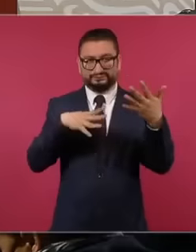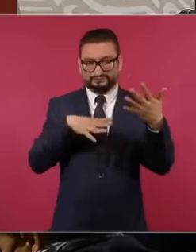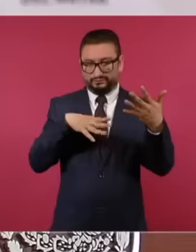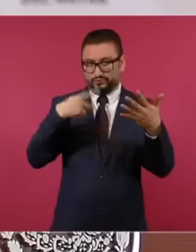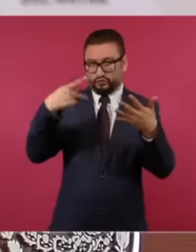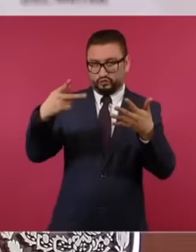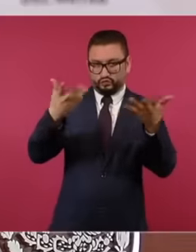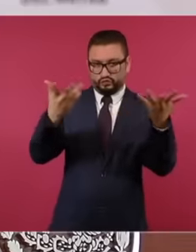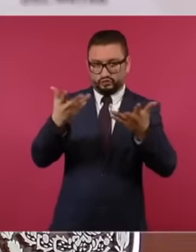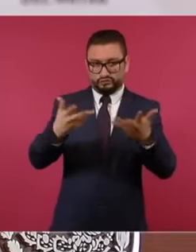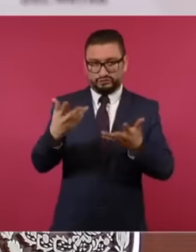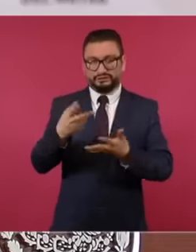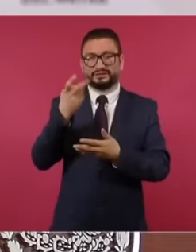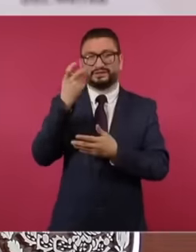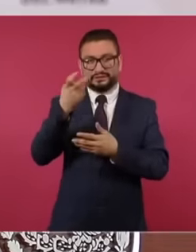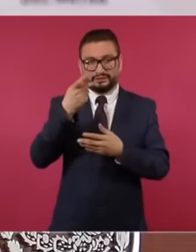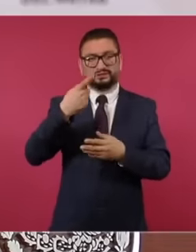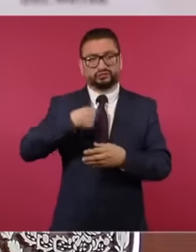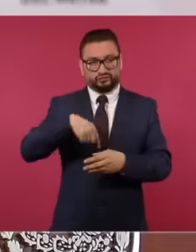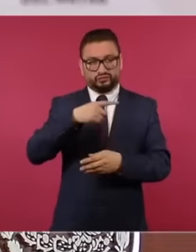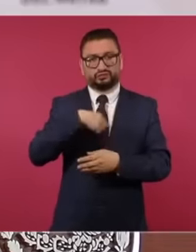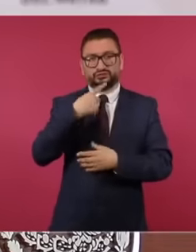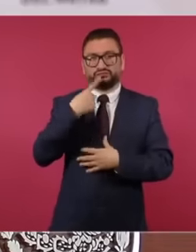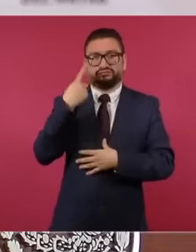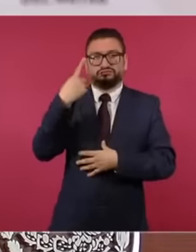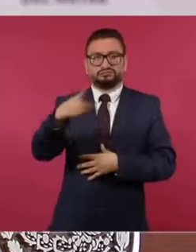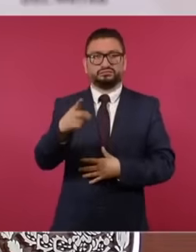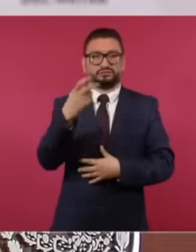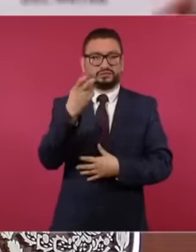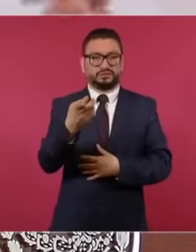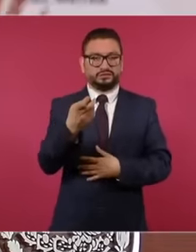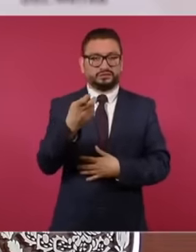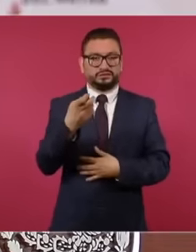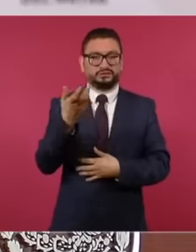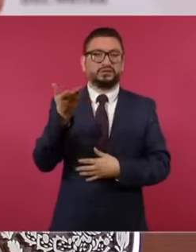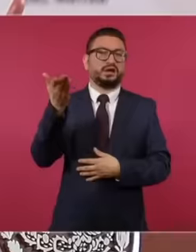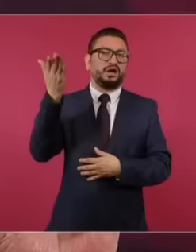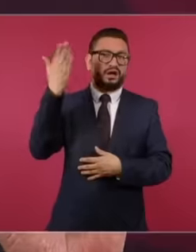on that basis, that complaint was made, which has been